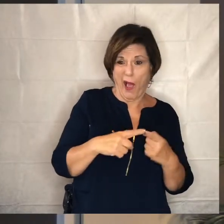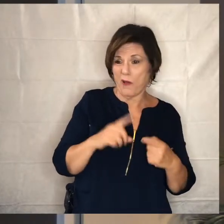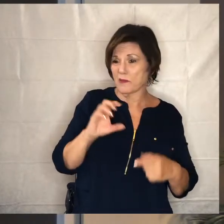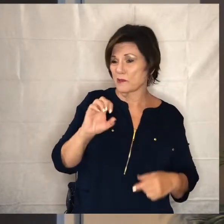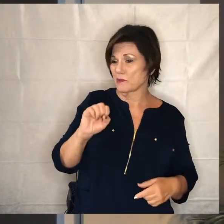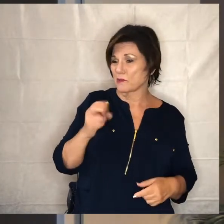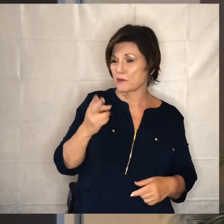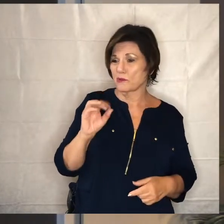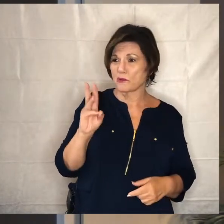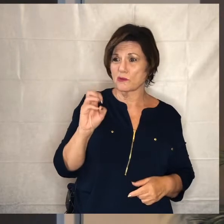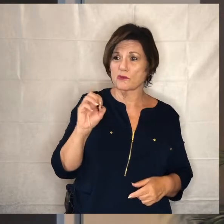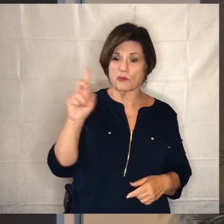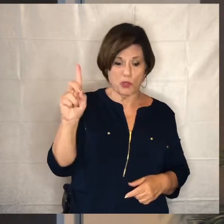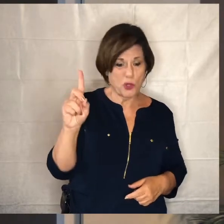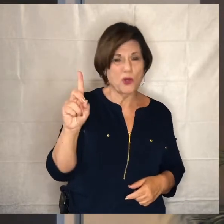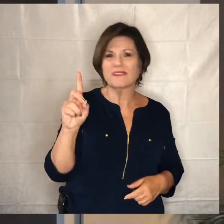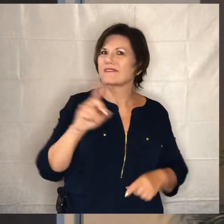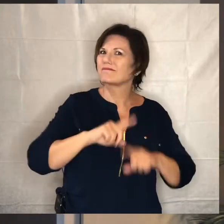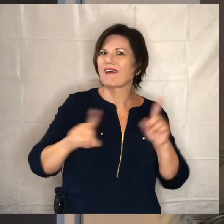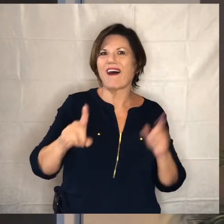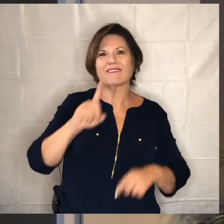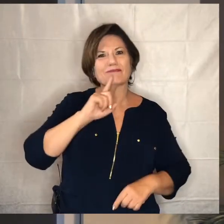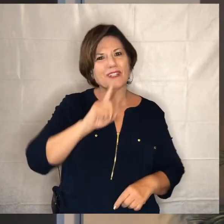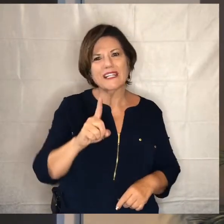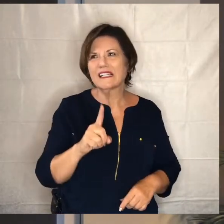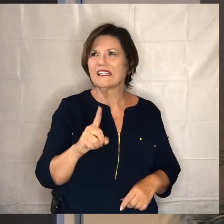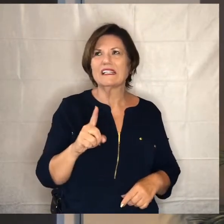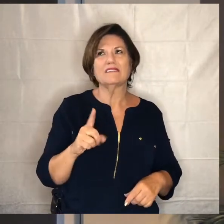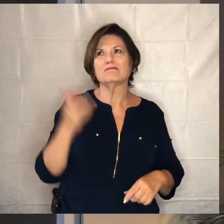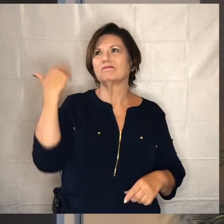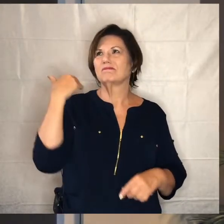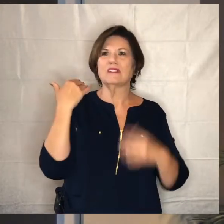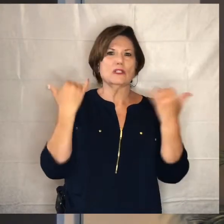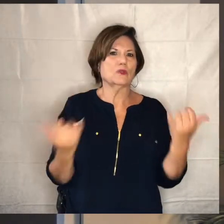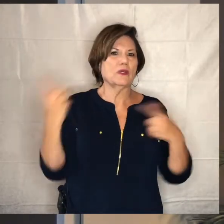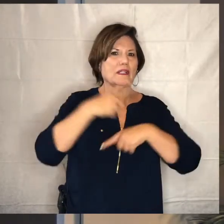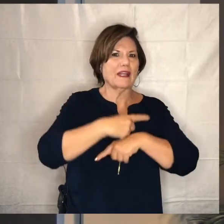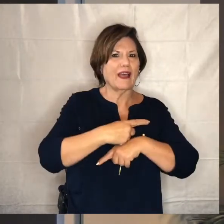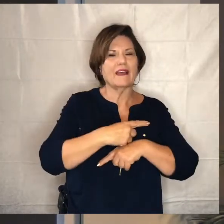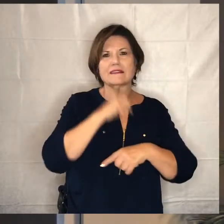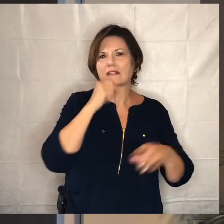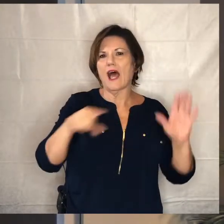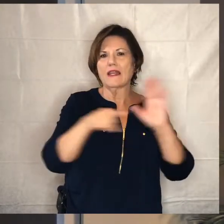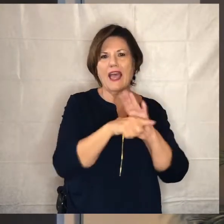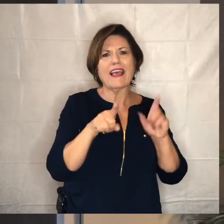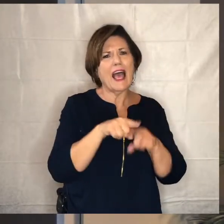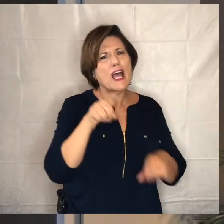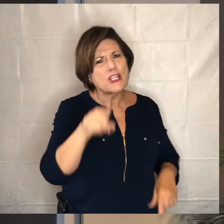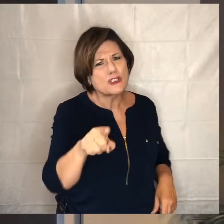but for the most part the origin of the word and even today the idea is not as negative as you would think that it's